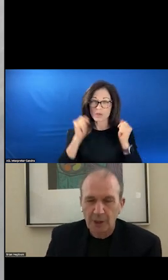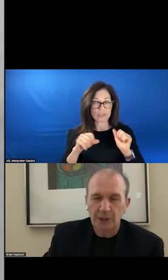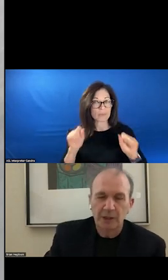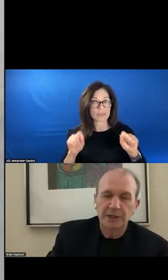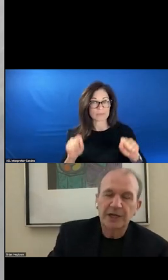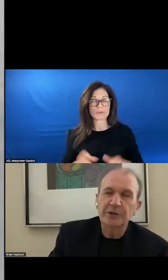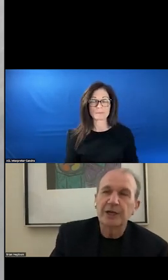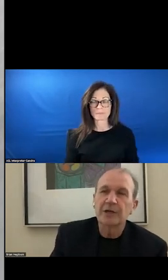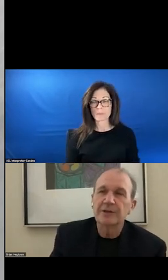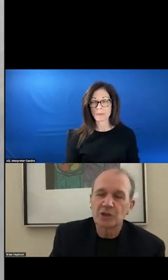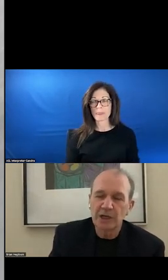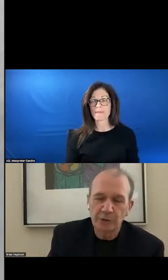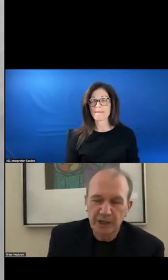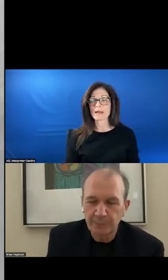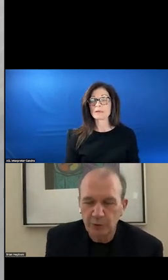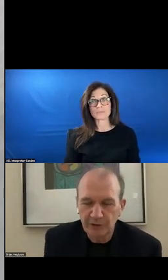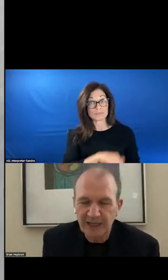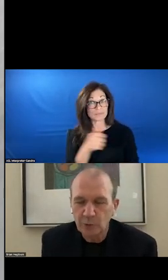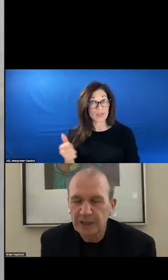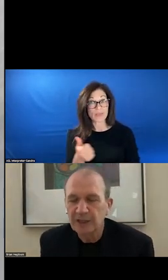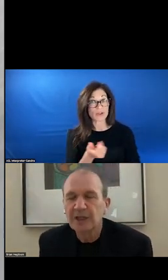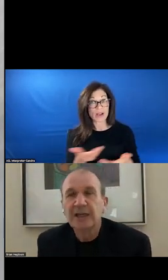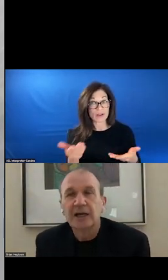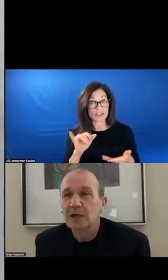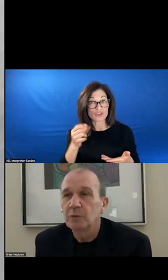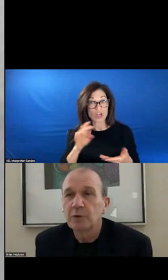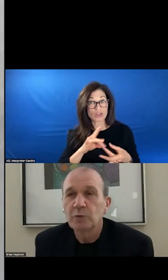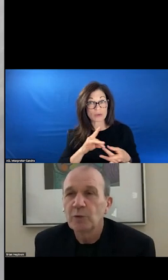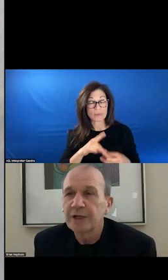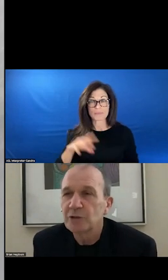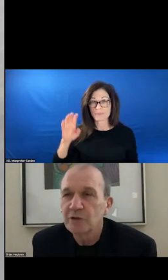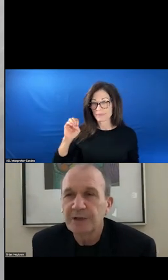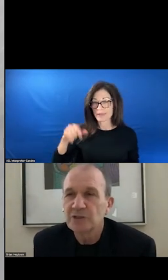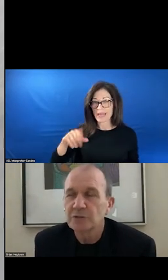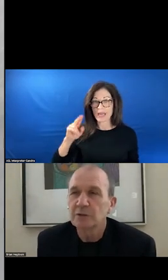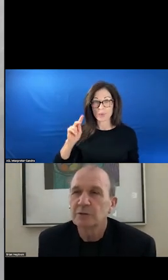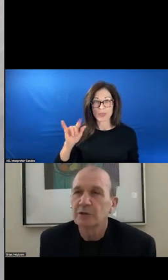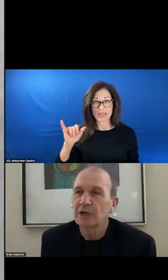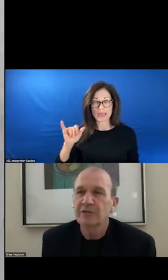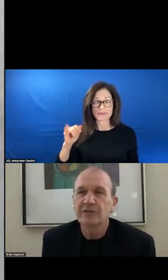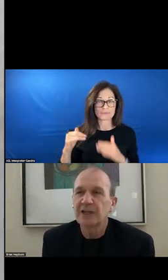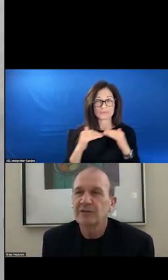ANOTHER AREA THAT WAS BROUGHT UP WAS EQUITY. WE WANT TO MAKE SURE THAT ACROSS THE STATES